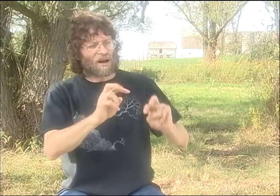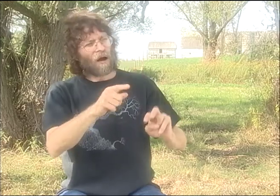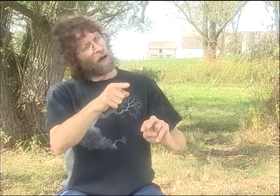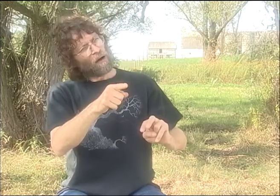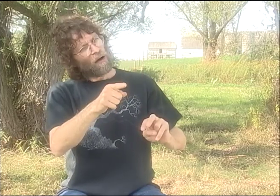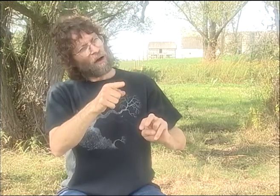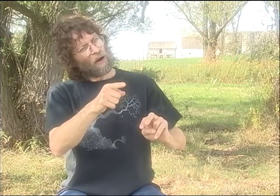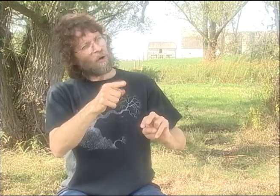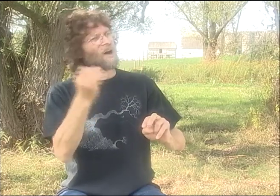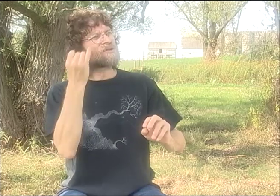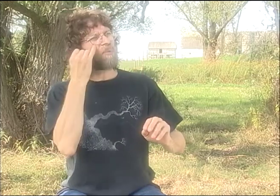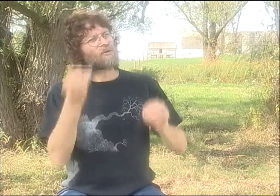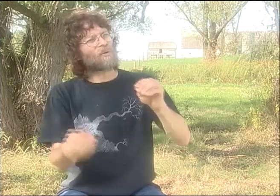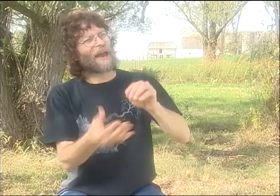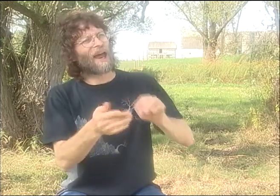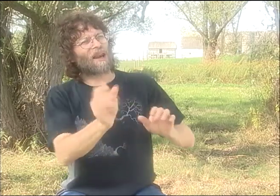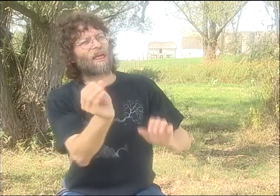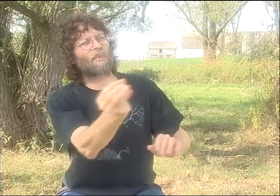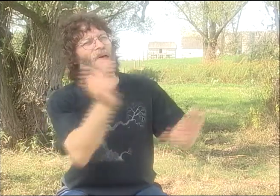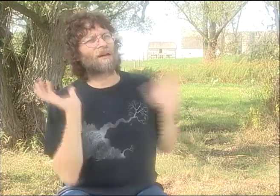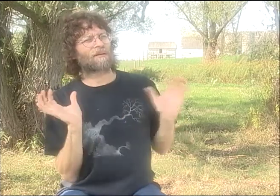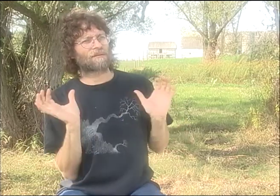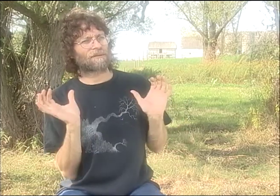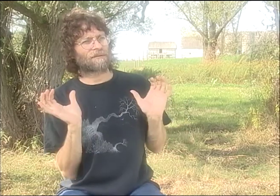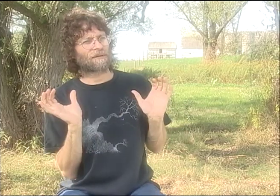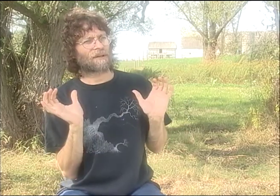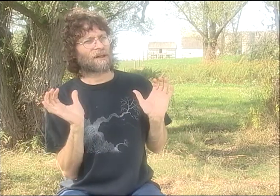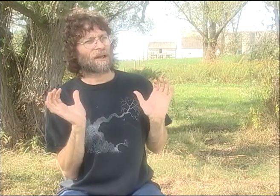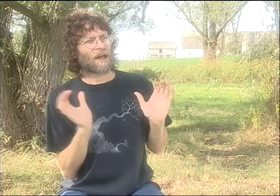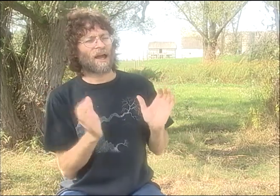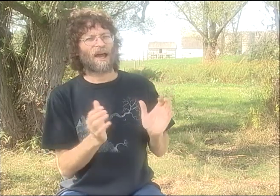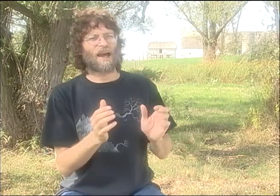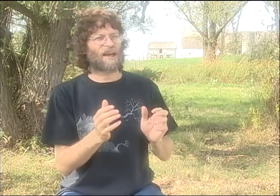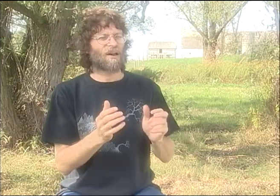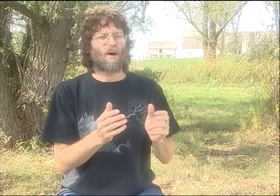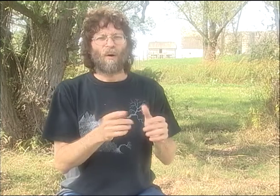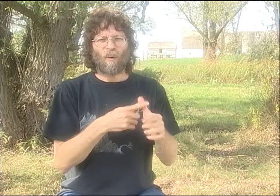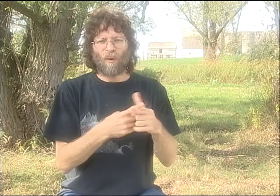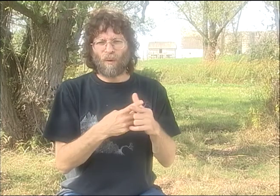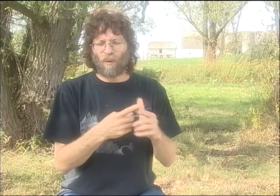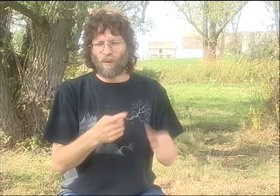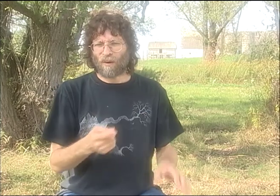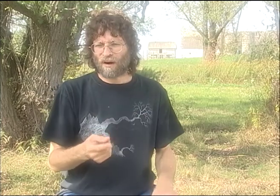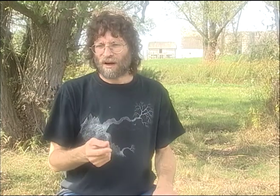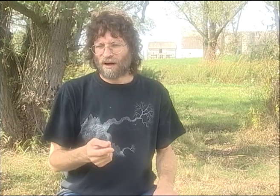I'LL WATCH PETER OR DEBBIE, AND I'LL SAY, "OH, WHAT IF YOU JUST ADD THIS IN THAT PART?